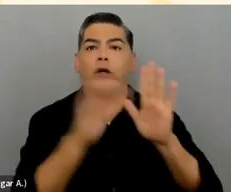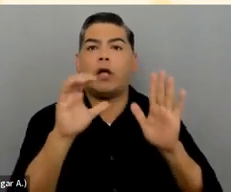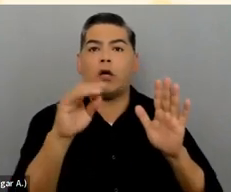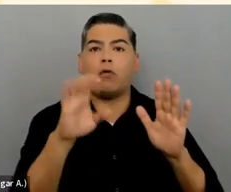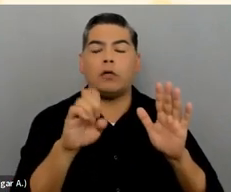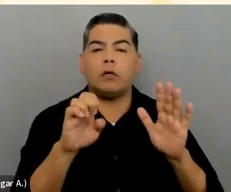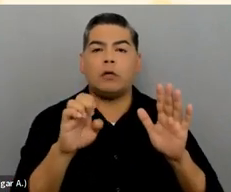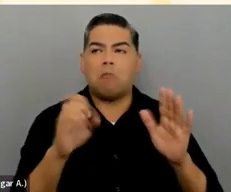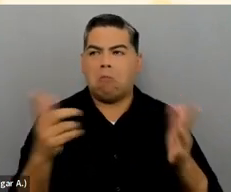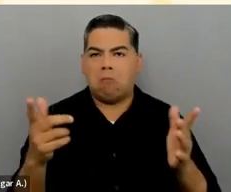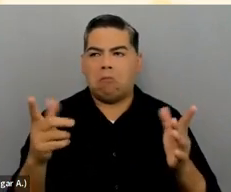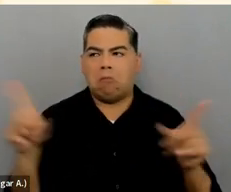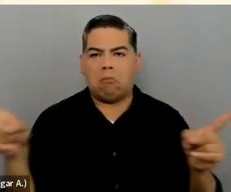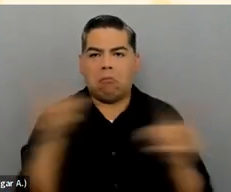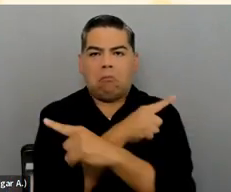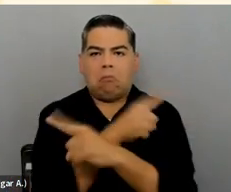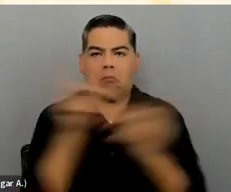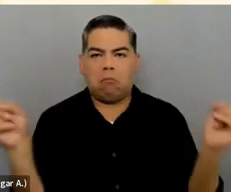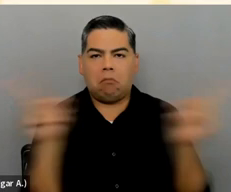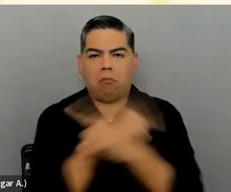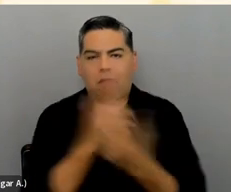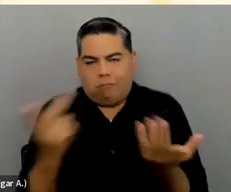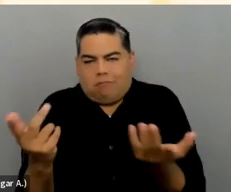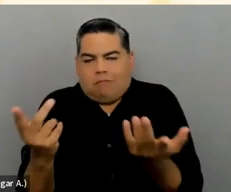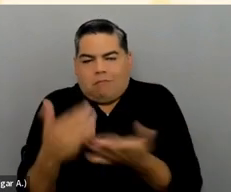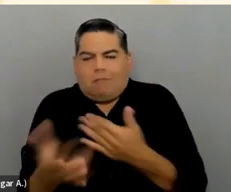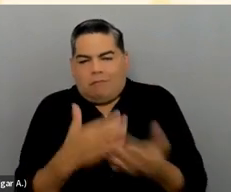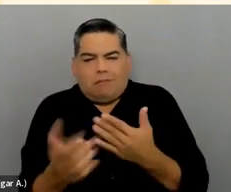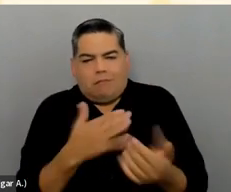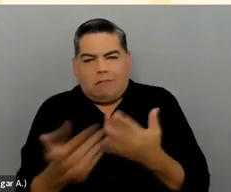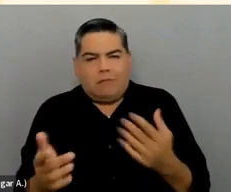It doesn't matter really if it's on the left or the right in the grand scheme of things.